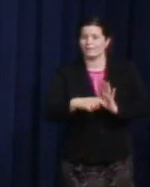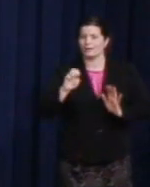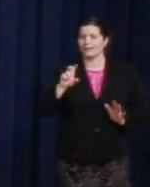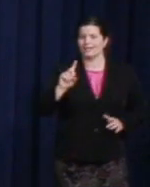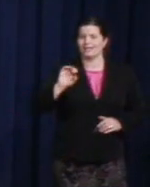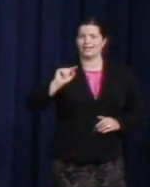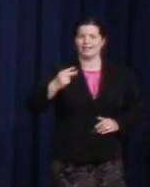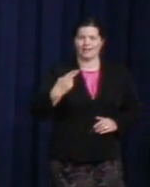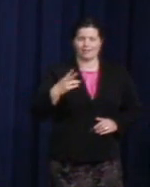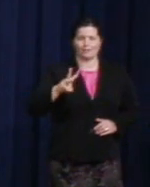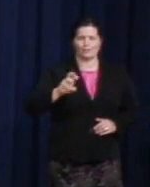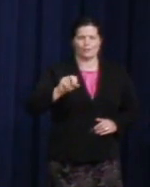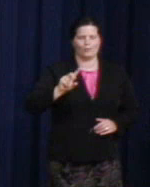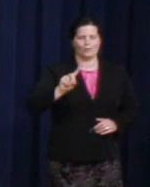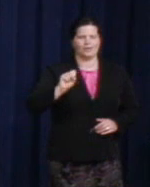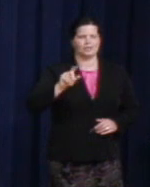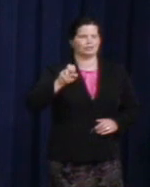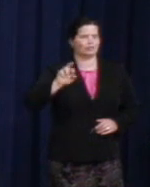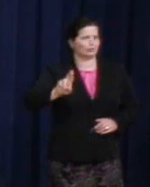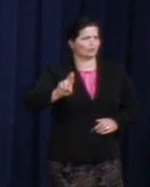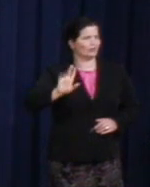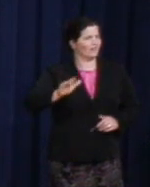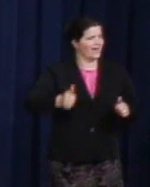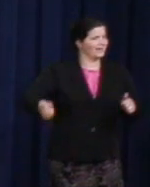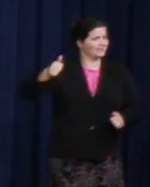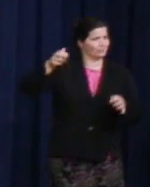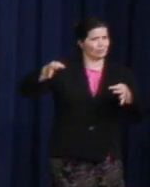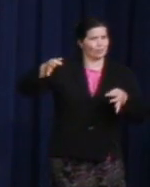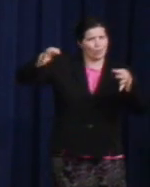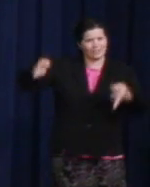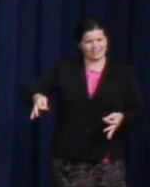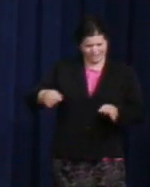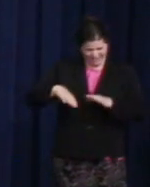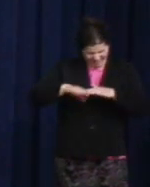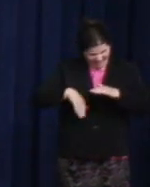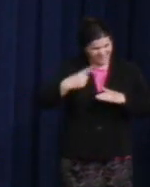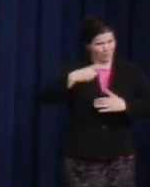is not even a year old. Can you imagine that? It's not even a year old and it's turning